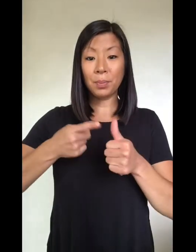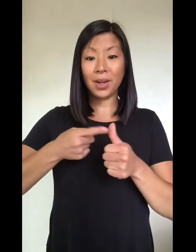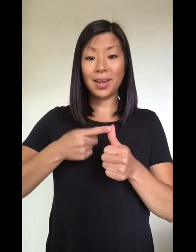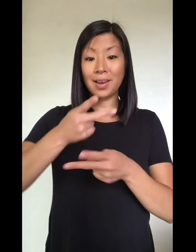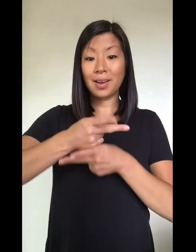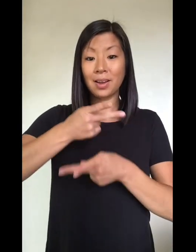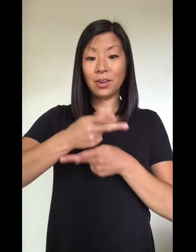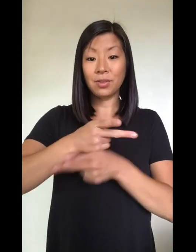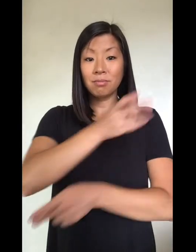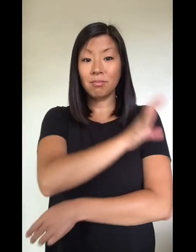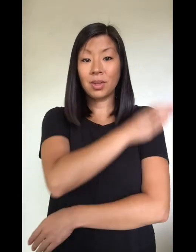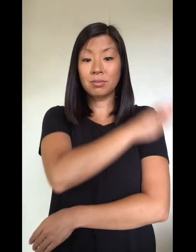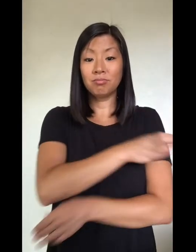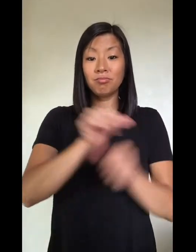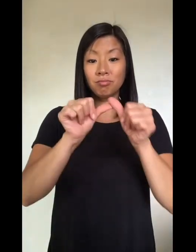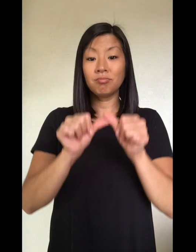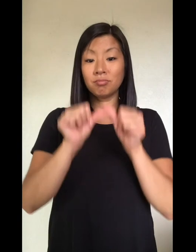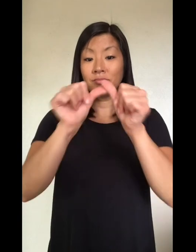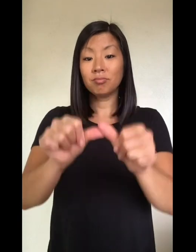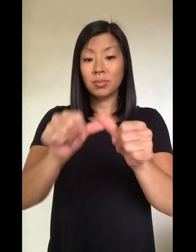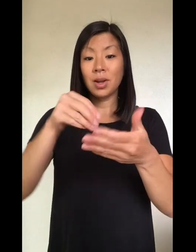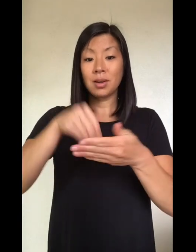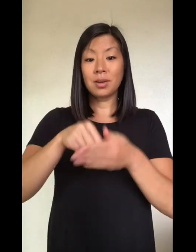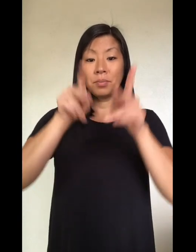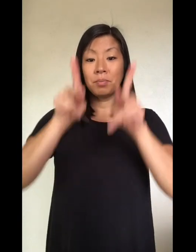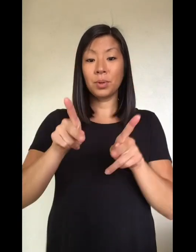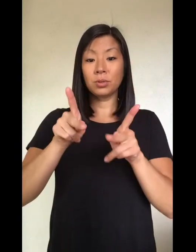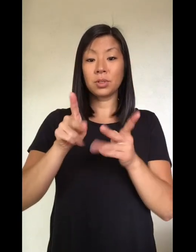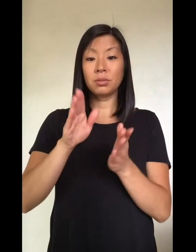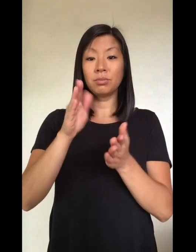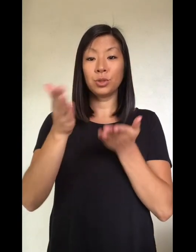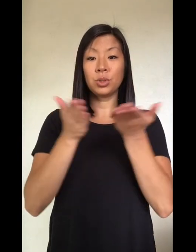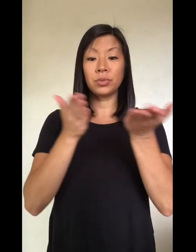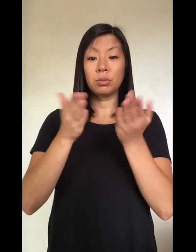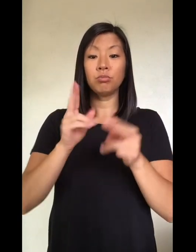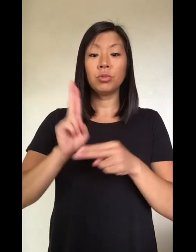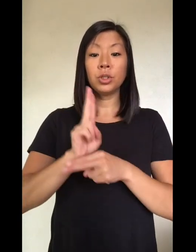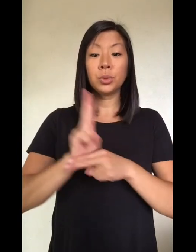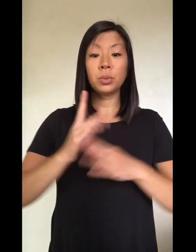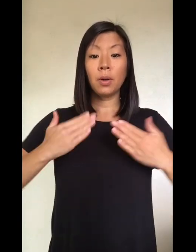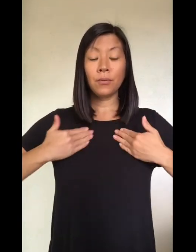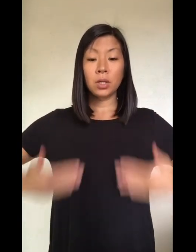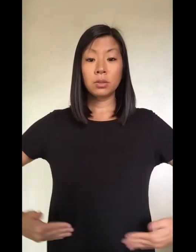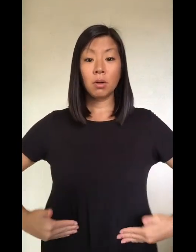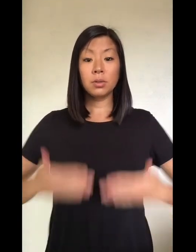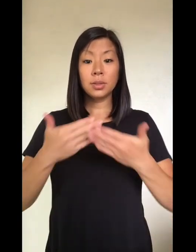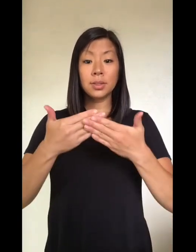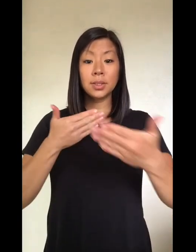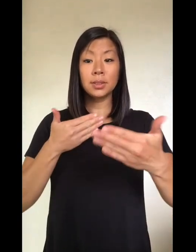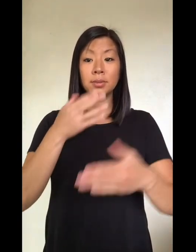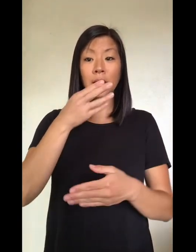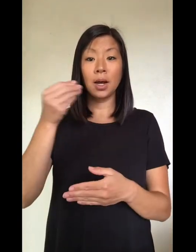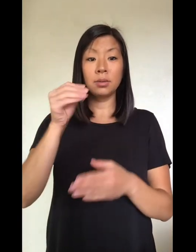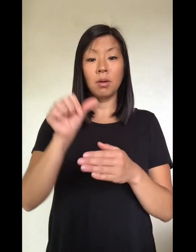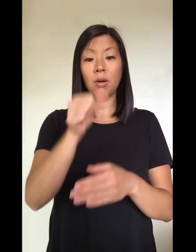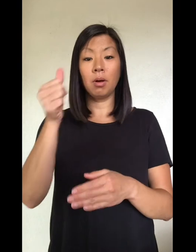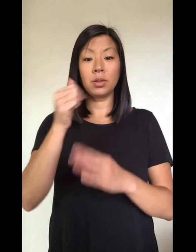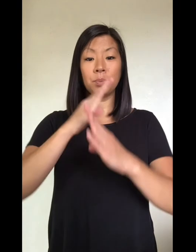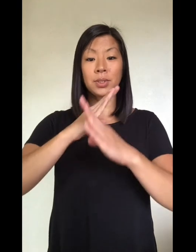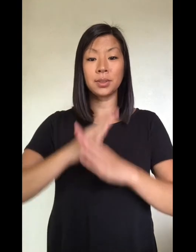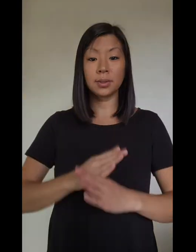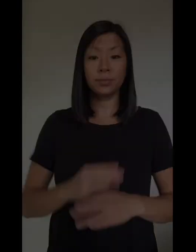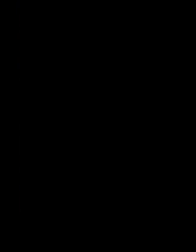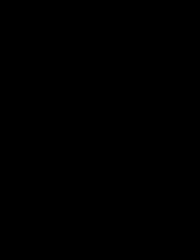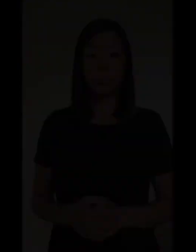Our Primary Care Clinic will continue in-person services using physical distancing and other protective measures.